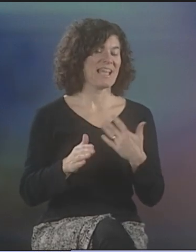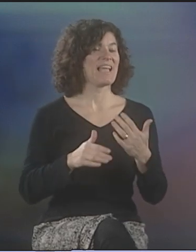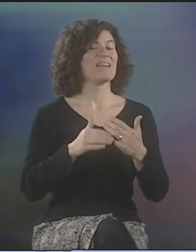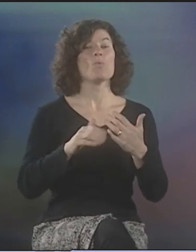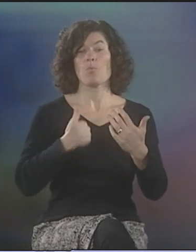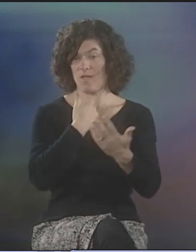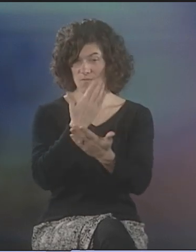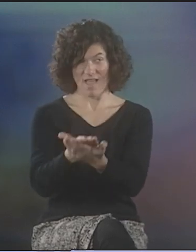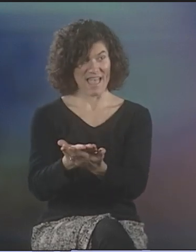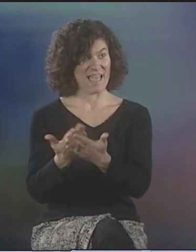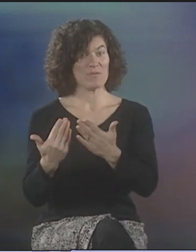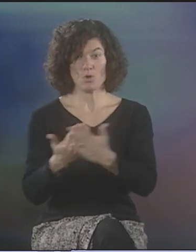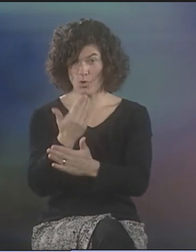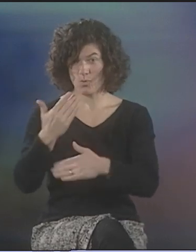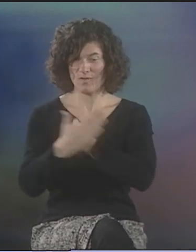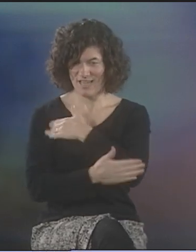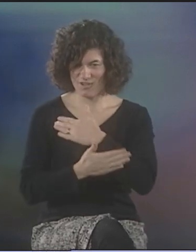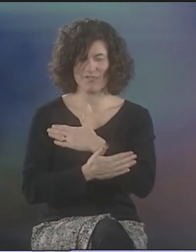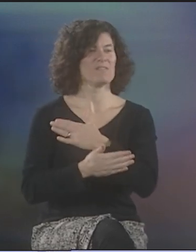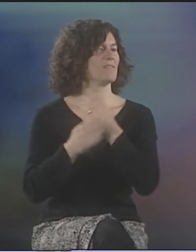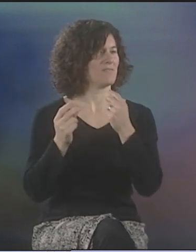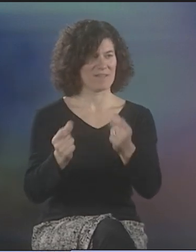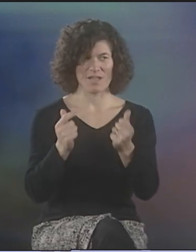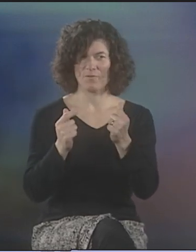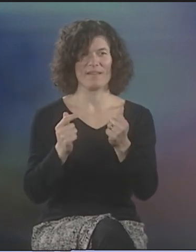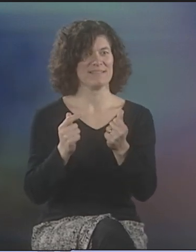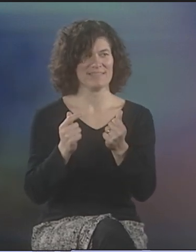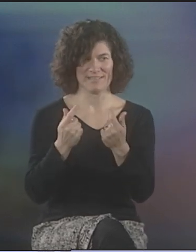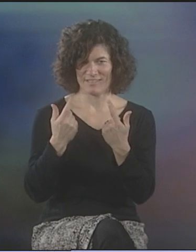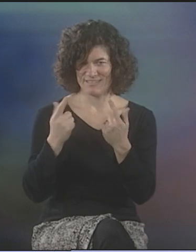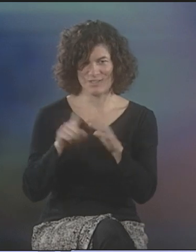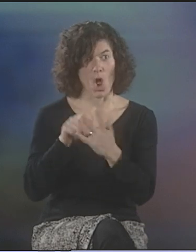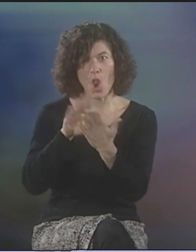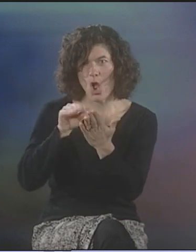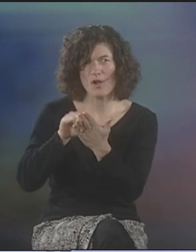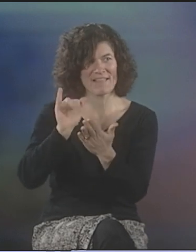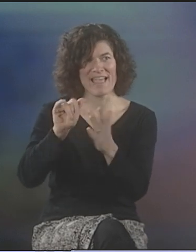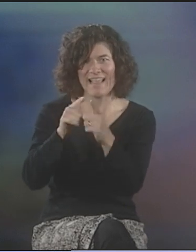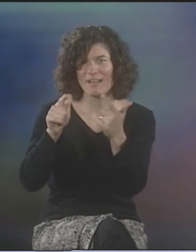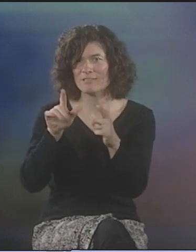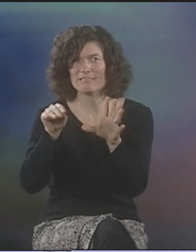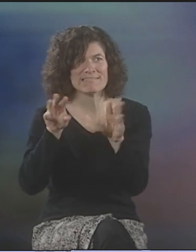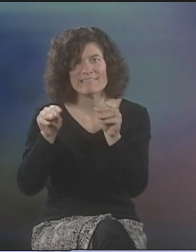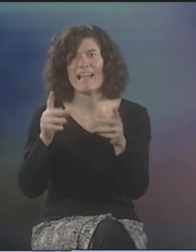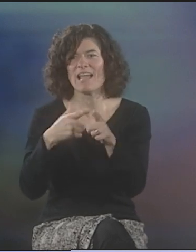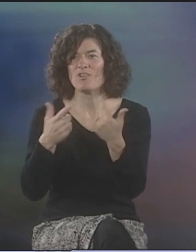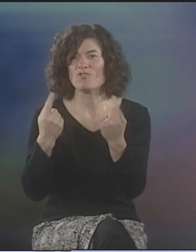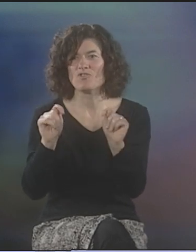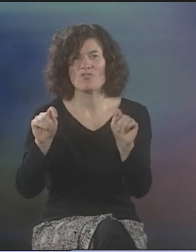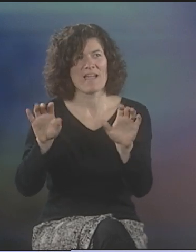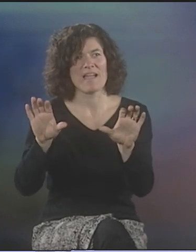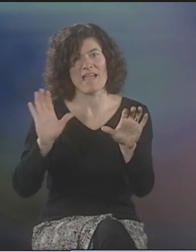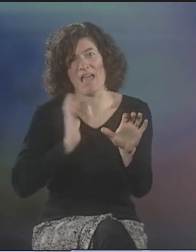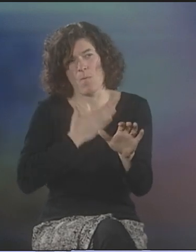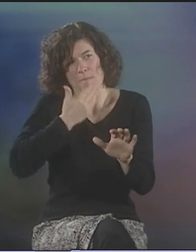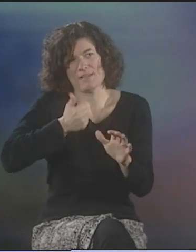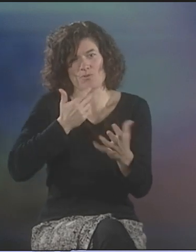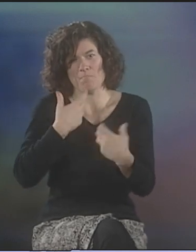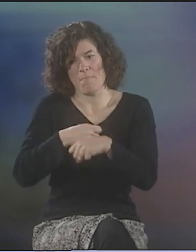THE LOCAL SIGN FOR "FATHER" OR THE LOCAL SIGN FOR "SON" AND THEN THE ACTION WOULD BE CLEAR ENOUGH. SO, RIGHT AWAY, AS SOON AS WE HIT THE GROUND IN A NEW COUNTRY,